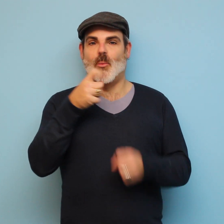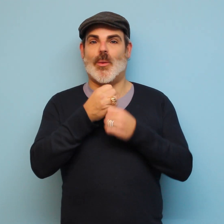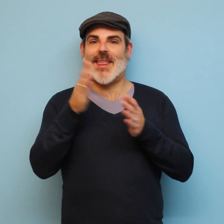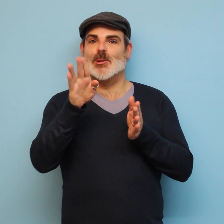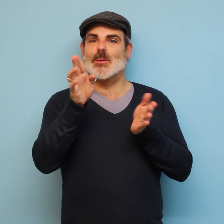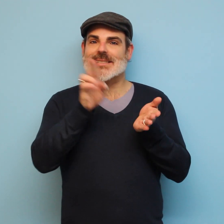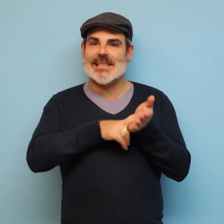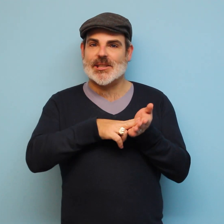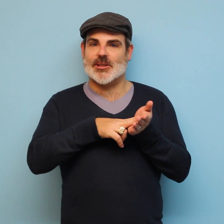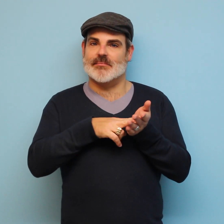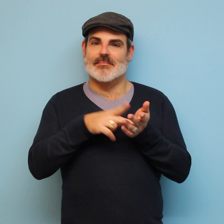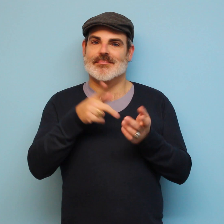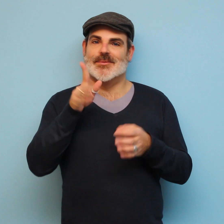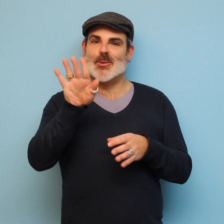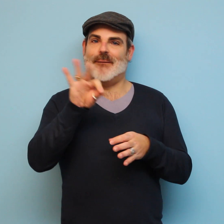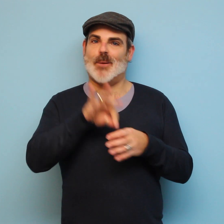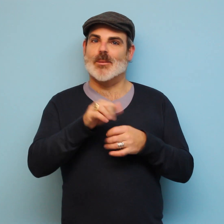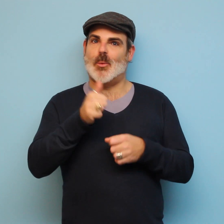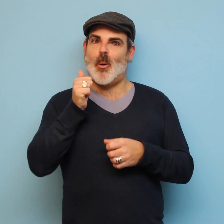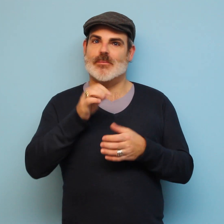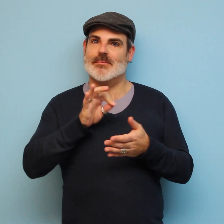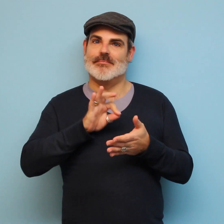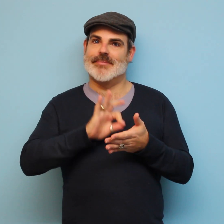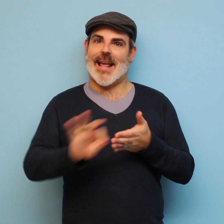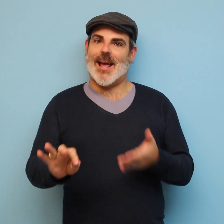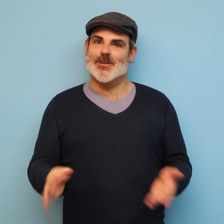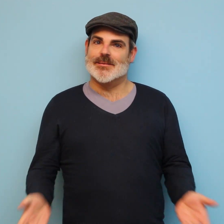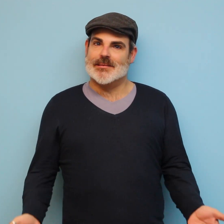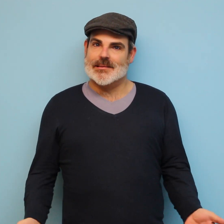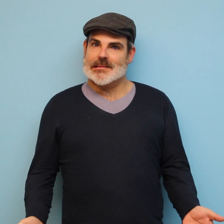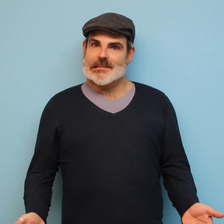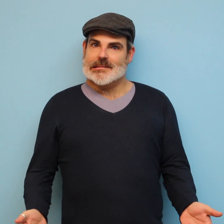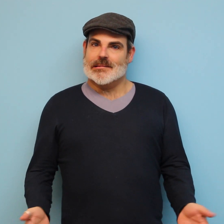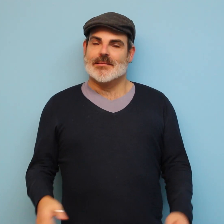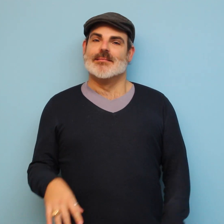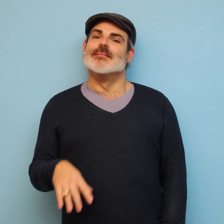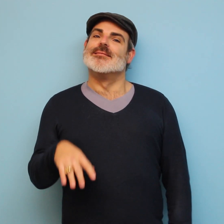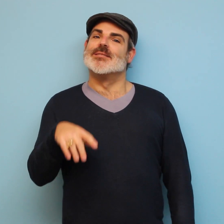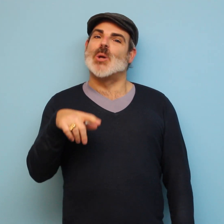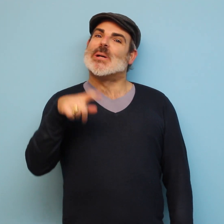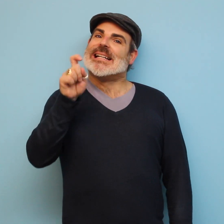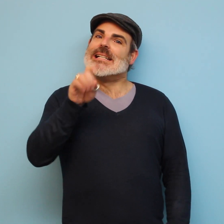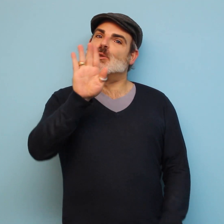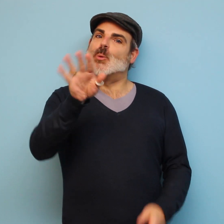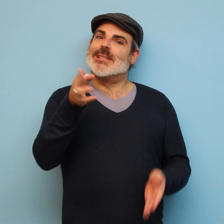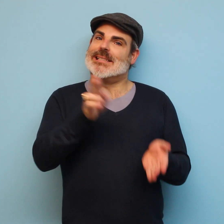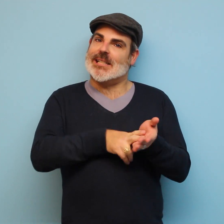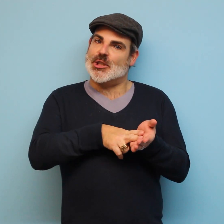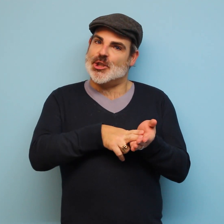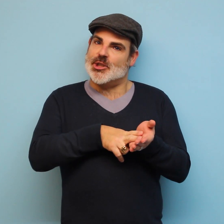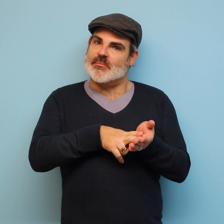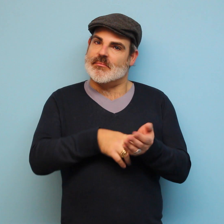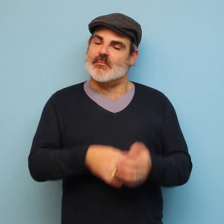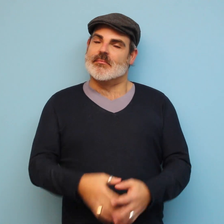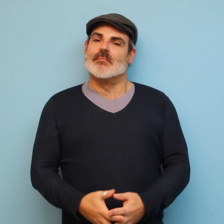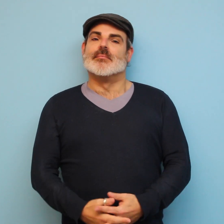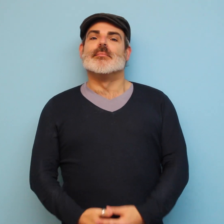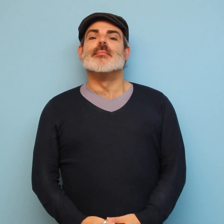Without a signature, your vote won't count! So, make sure to sign your ballots.